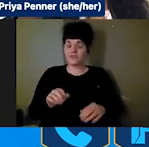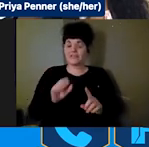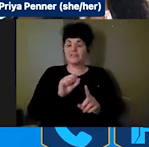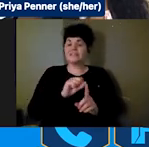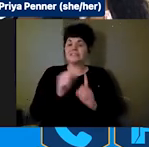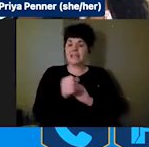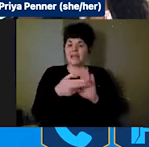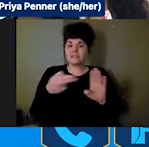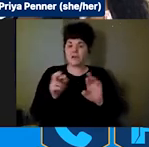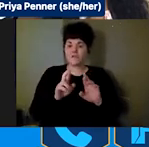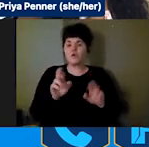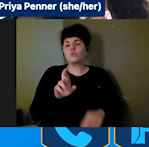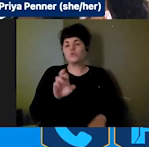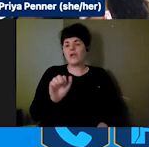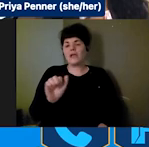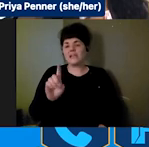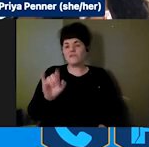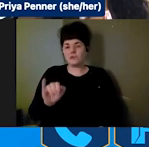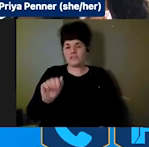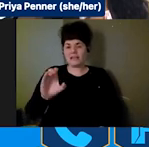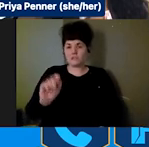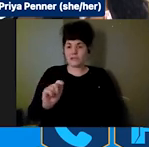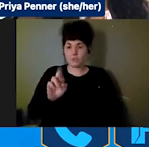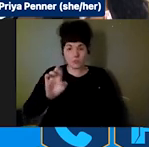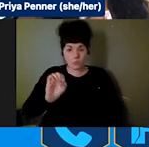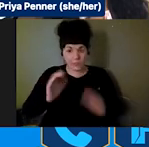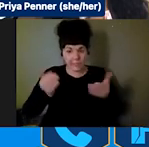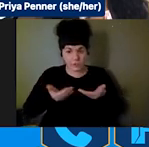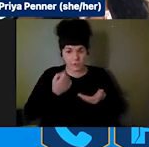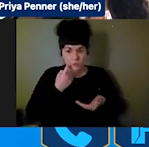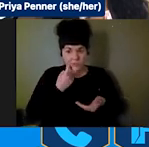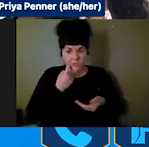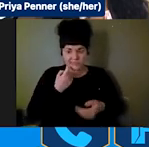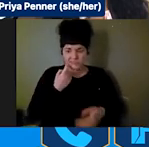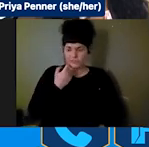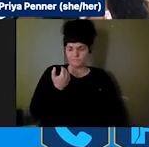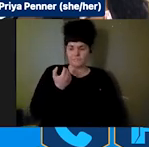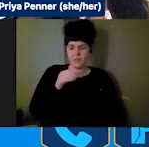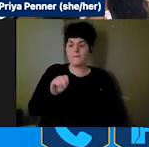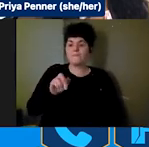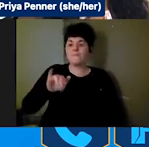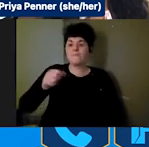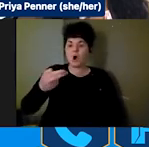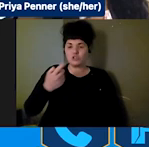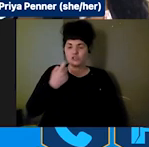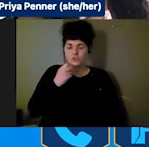re-introduced recently, just this past March, and we are, as Priya said, continuing to,